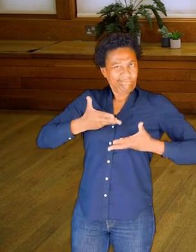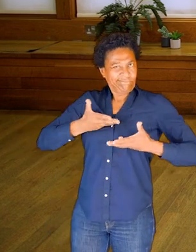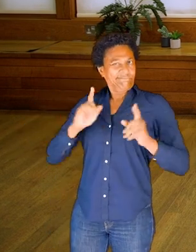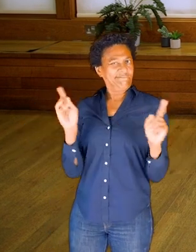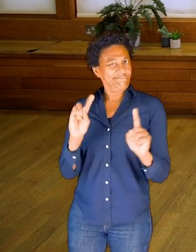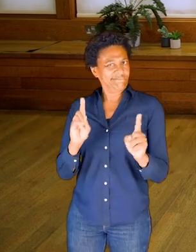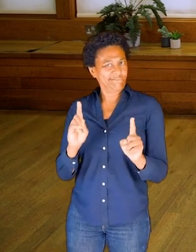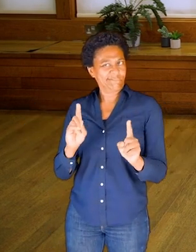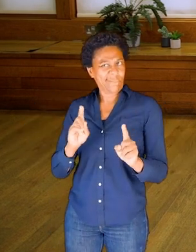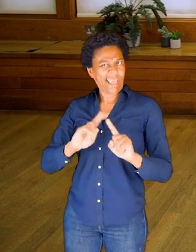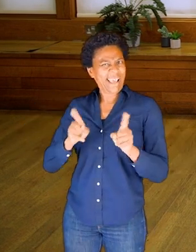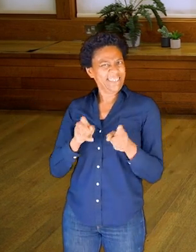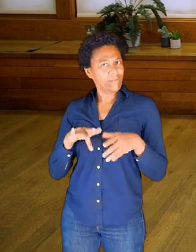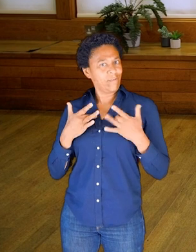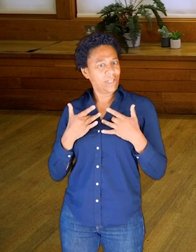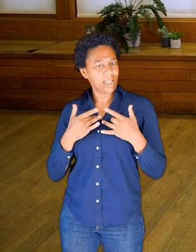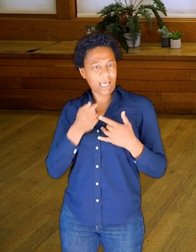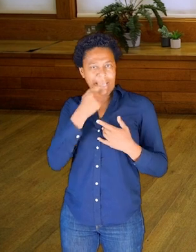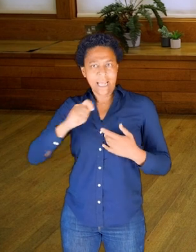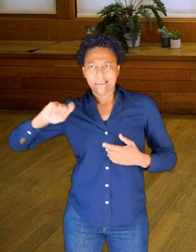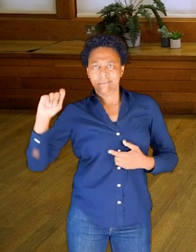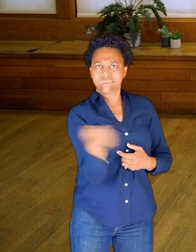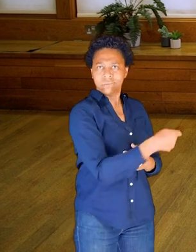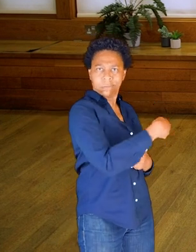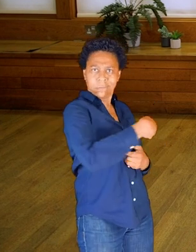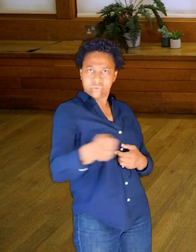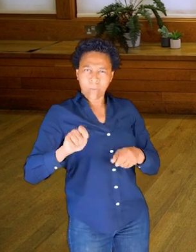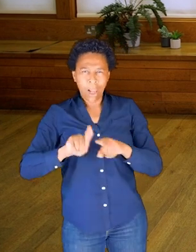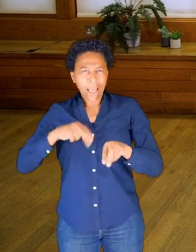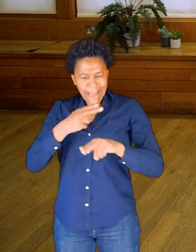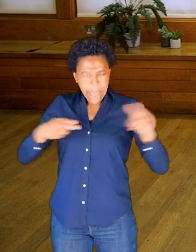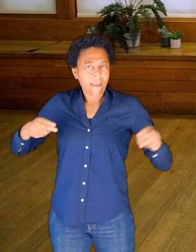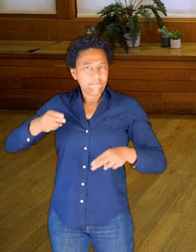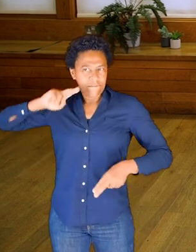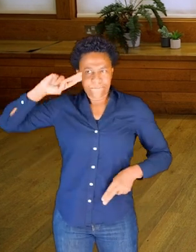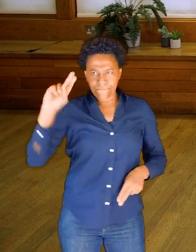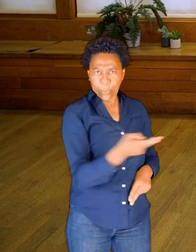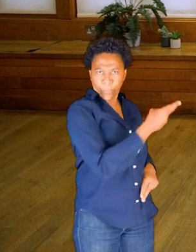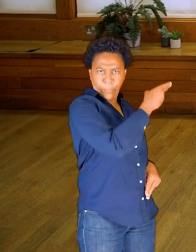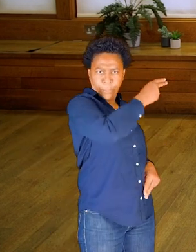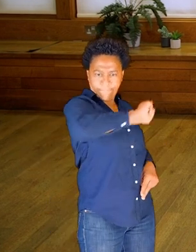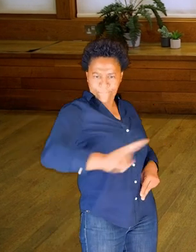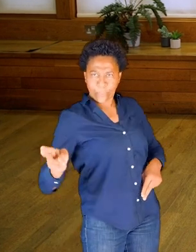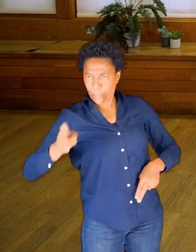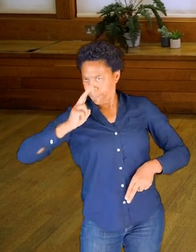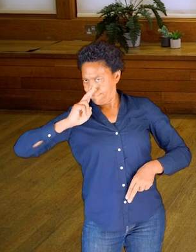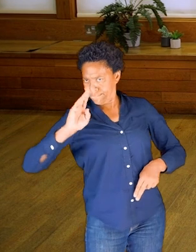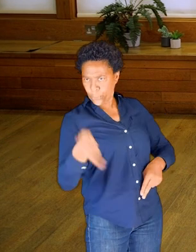slicing or cutting energy so I can cut through space.